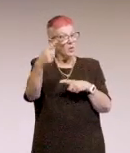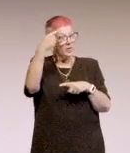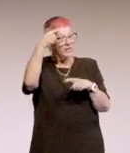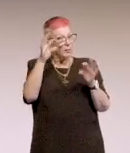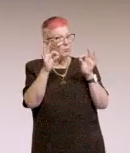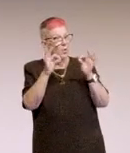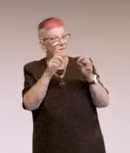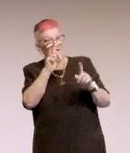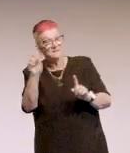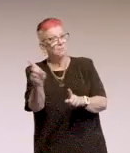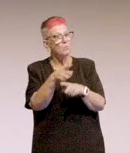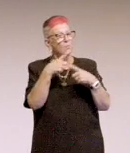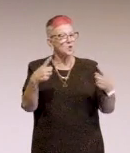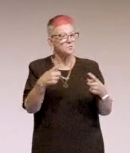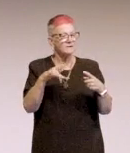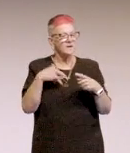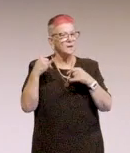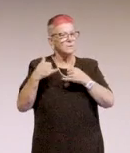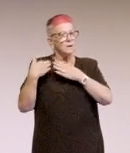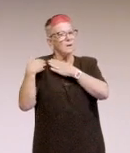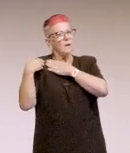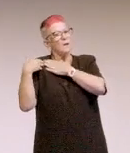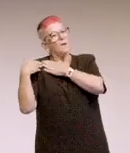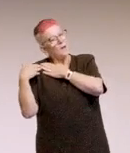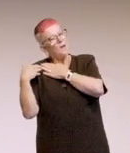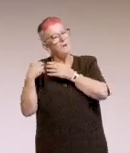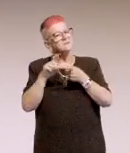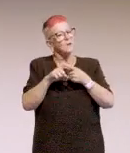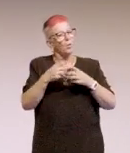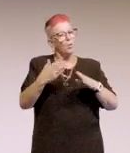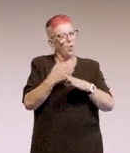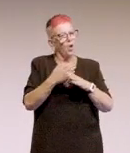It puts too much pressure on somebody to be perfect.